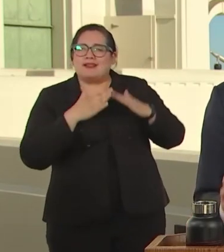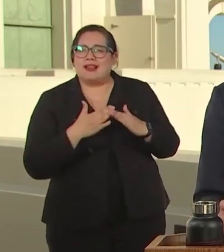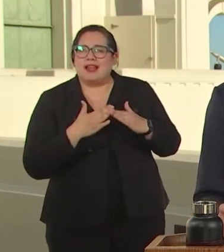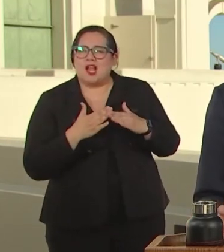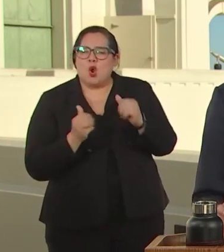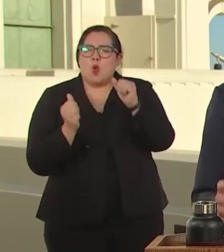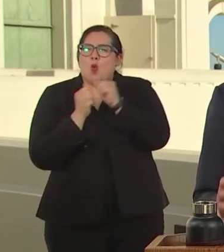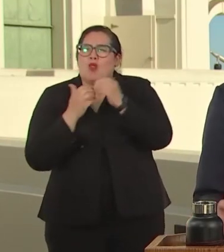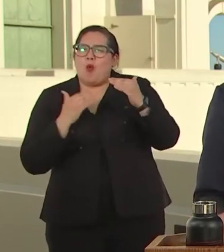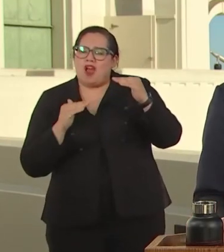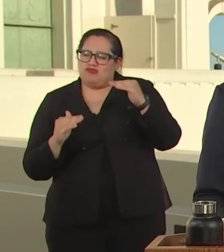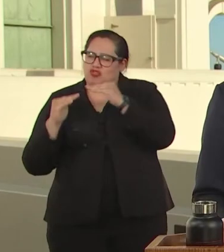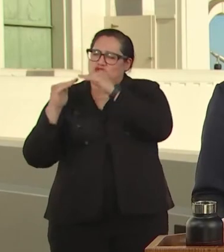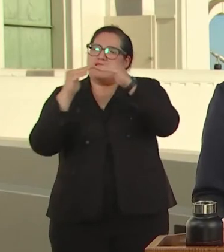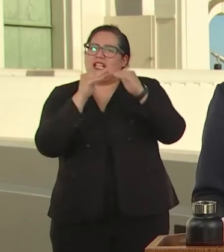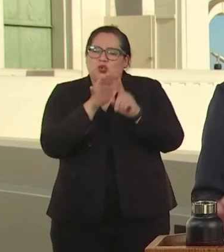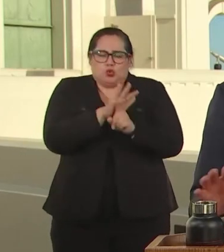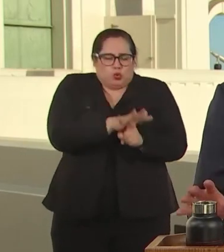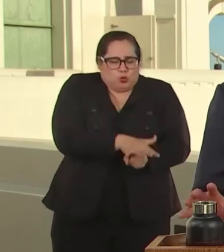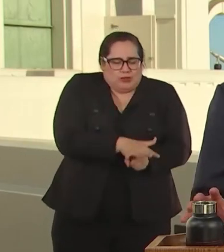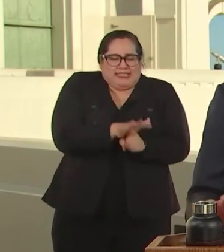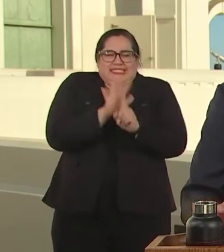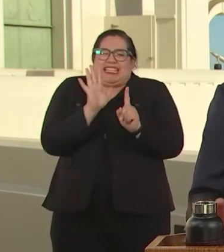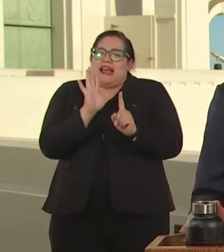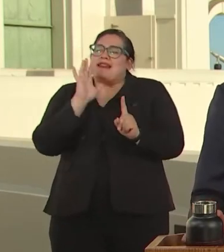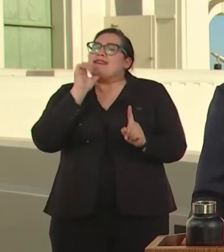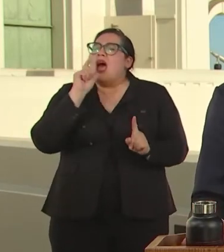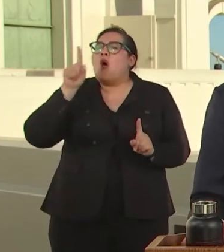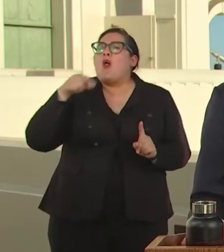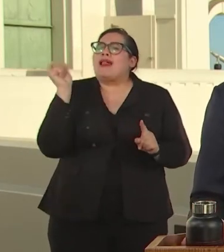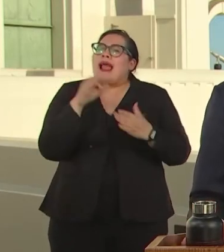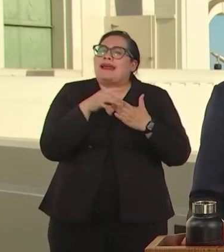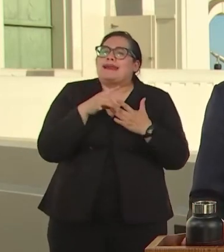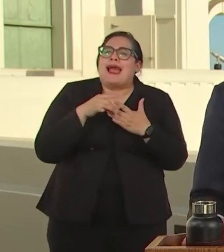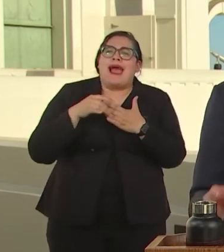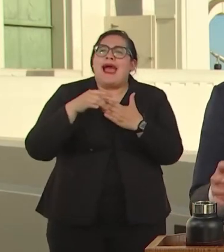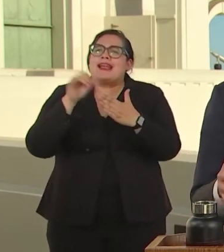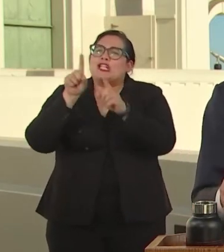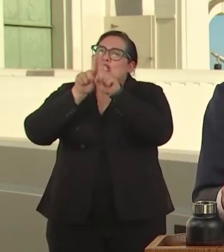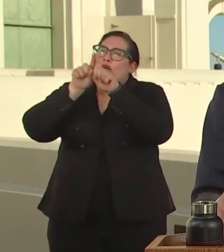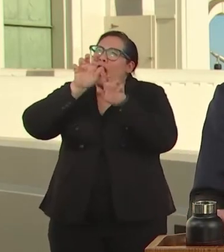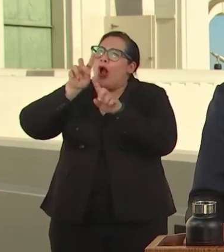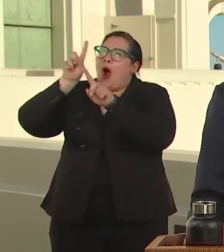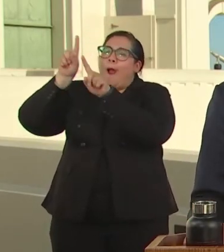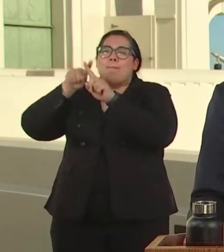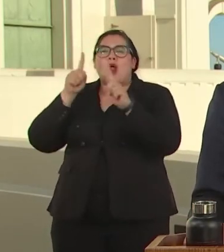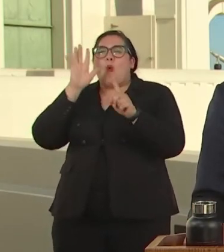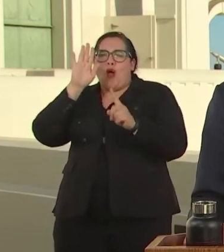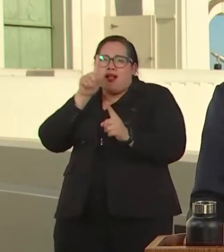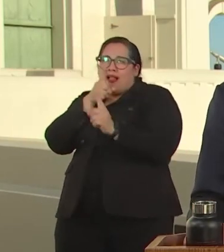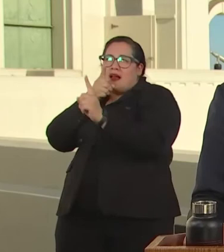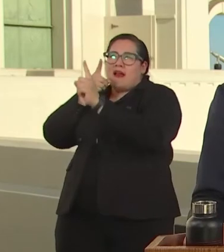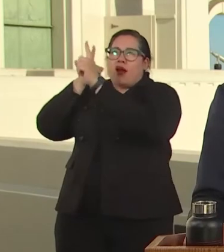AND RESILIENCE NOT AS GUIDES IN A STARY SKY BUT DESTINATION THAT'S WE WOULD REACH AND KNOW.